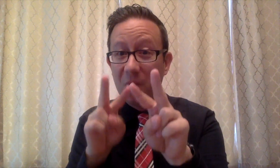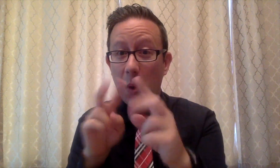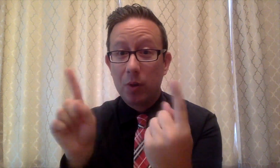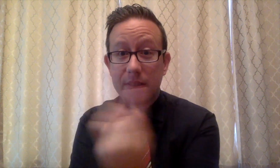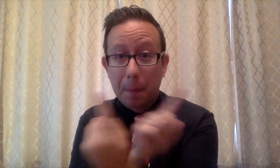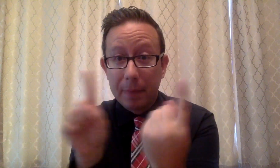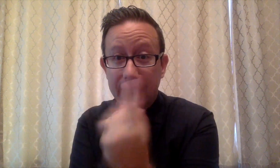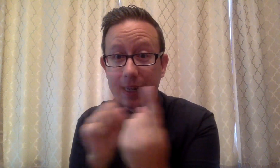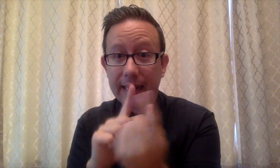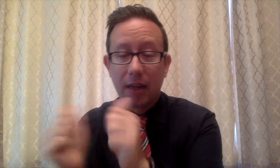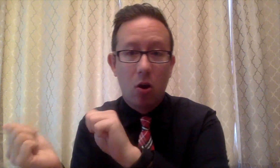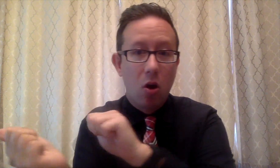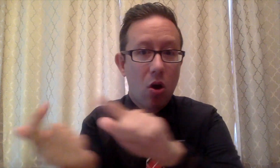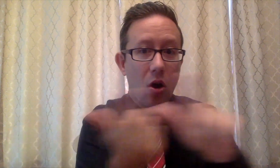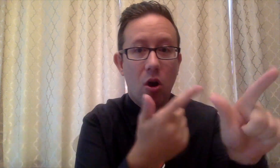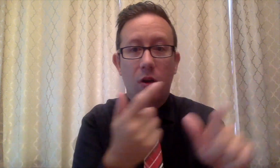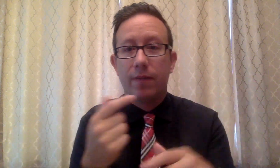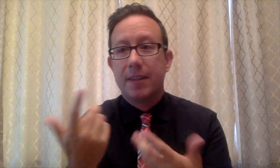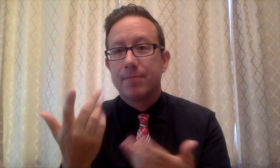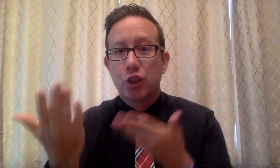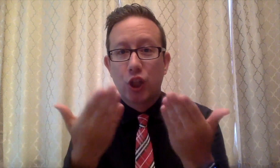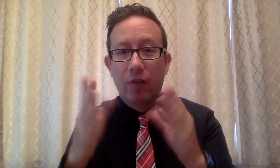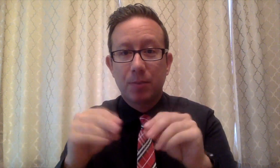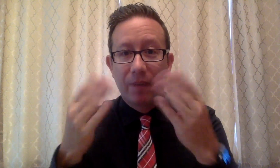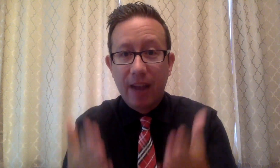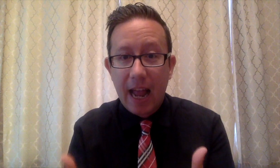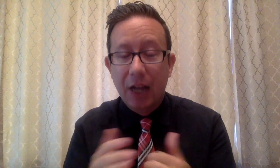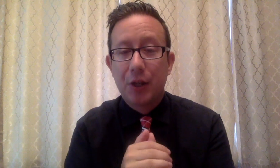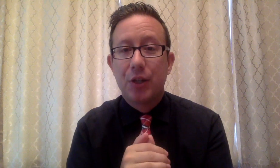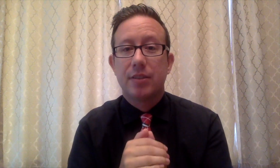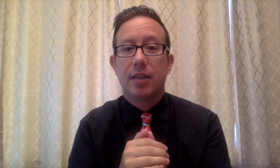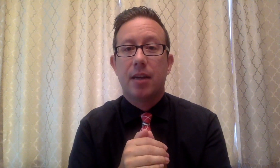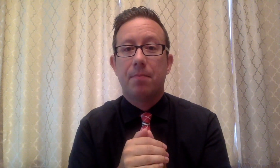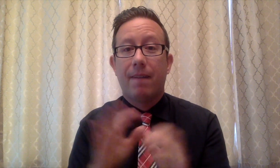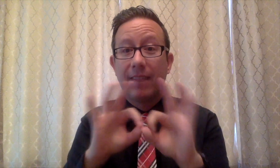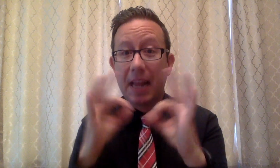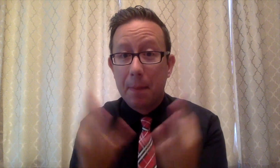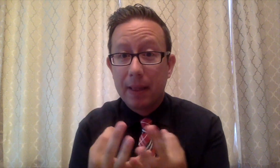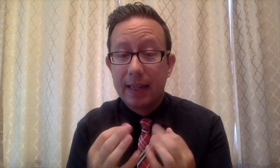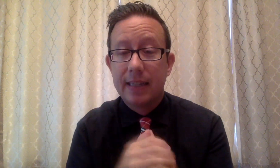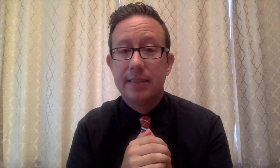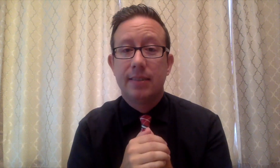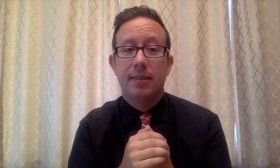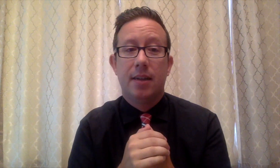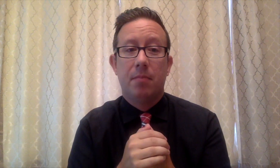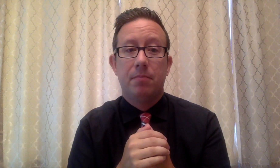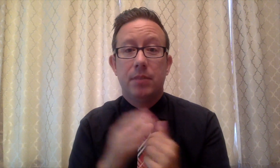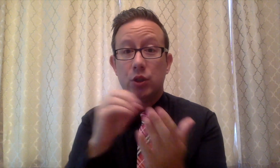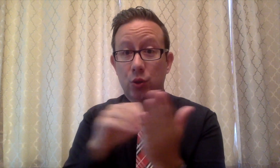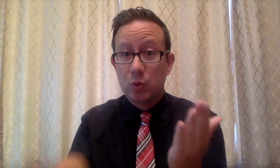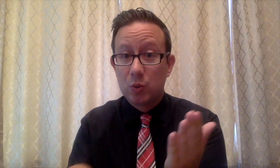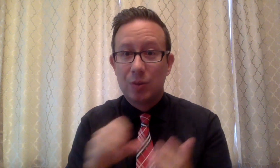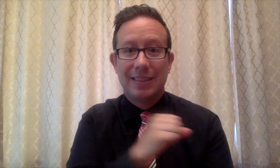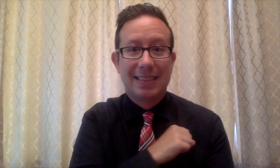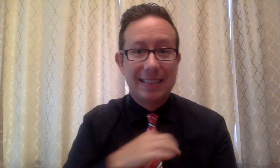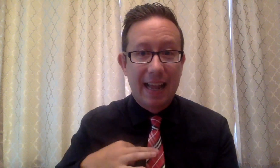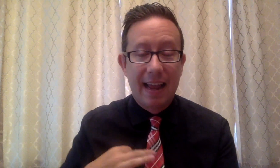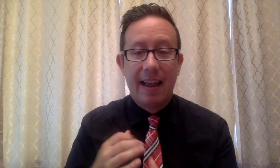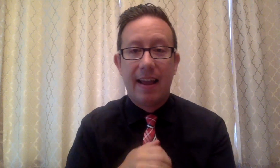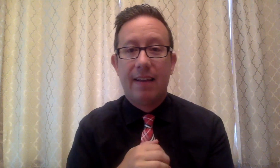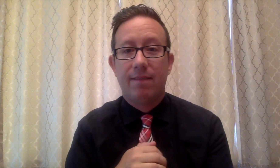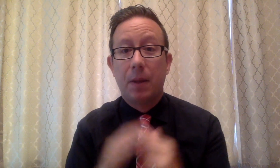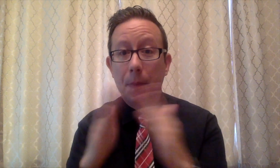I look forward to meeting with all of the service providers, the families, students, staff,